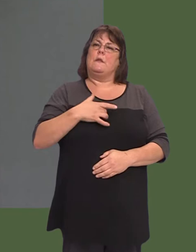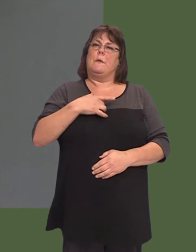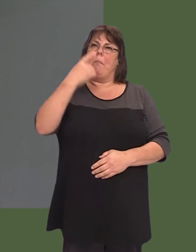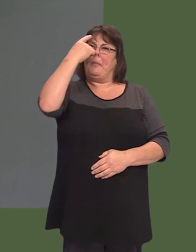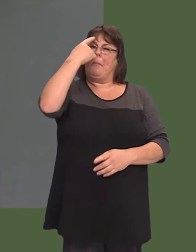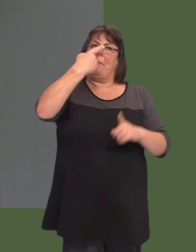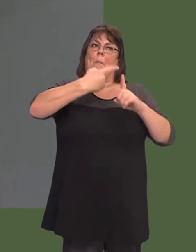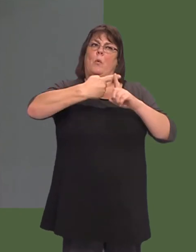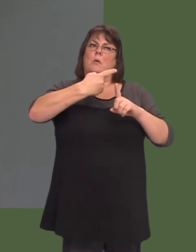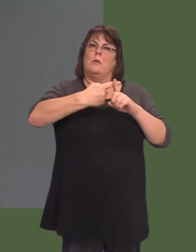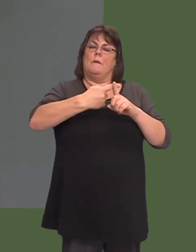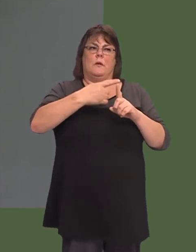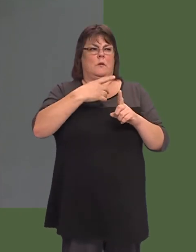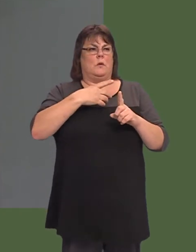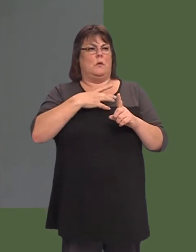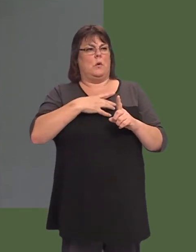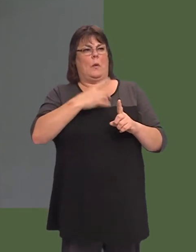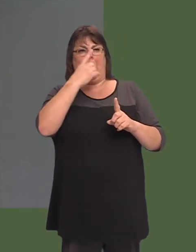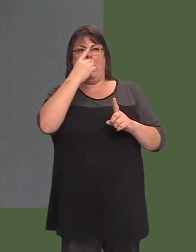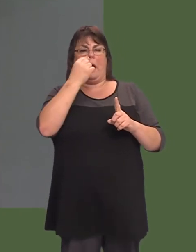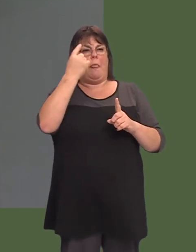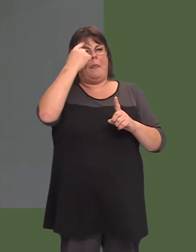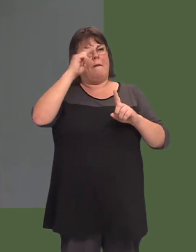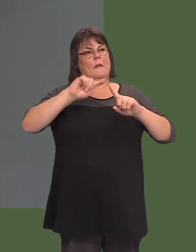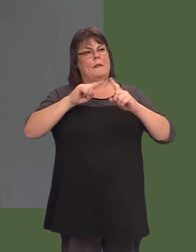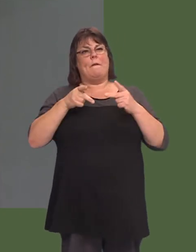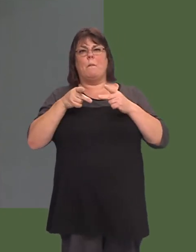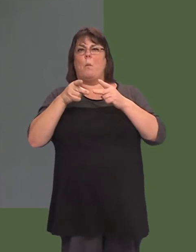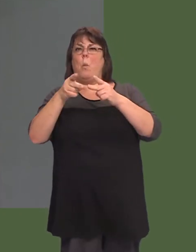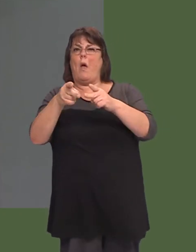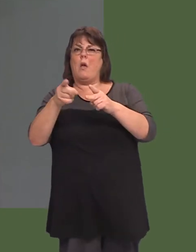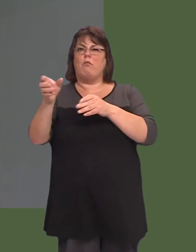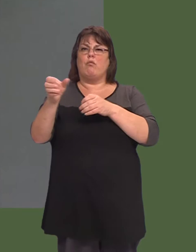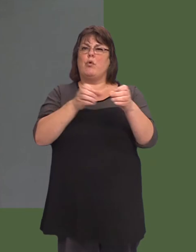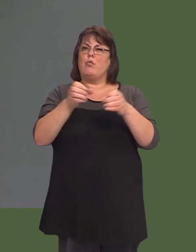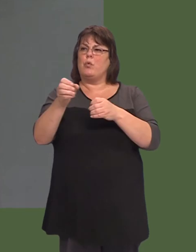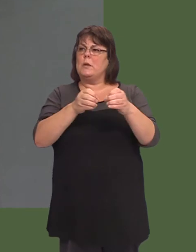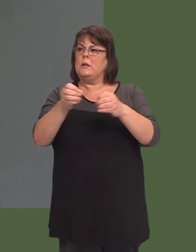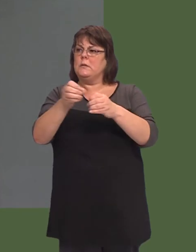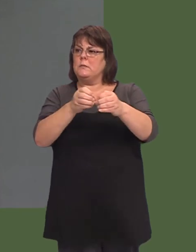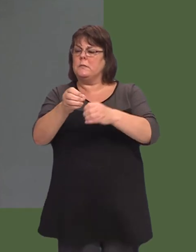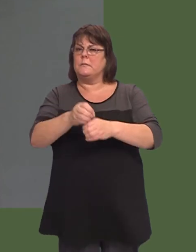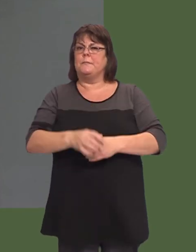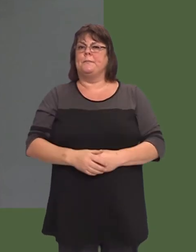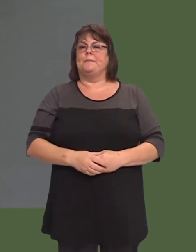that they can deliver an alternative model to the one that is currently provided on a